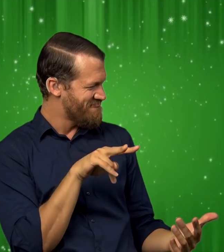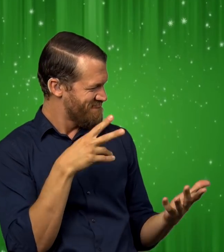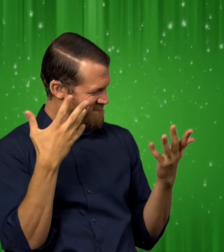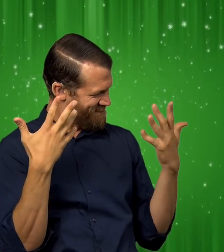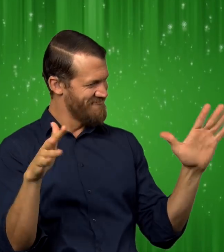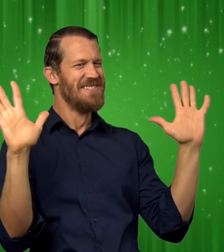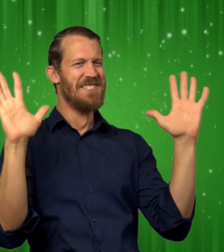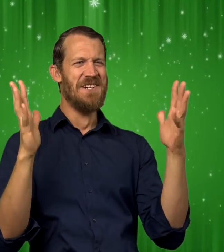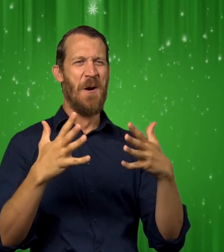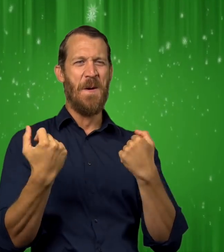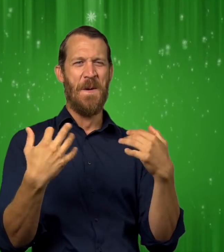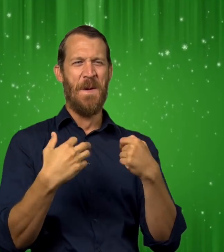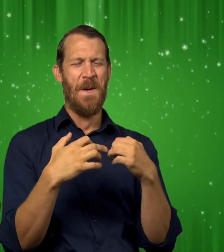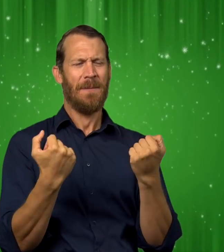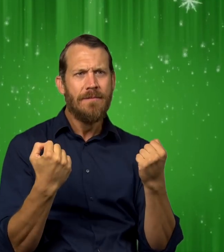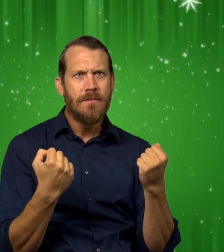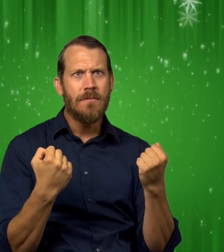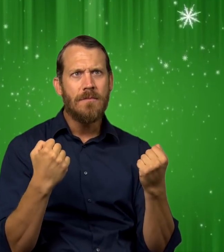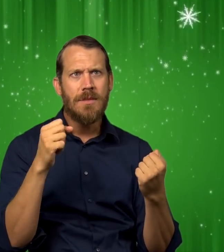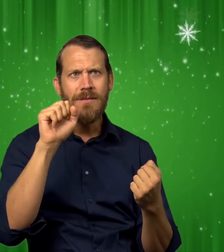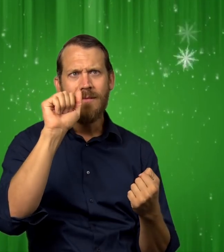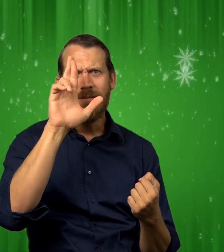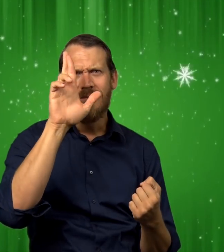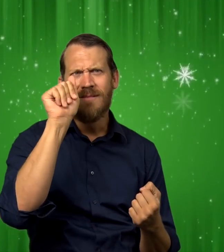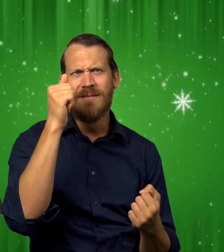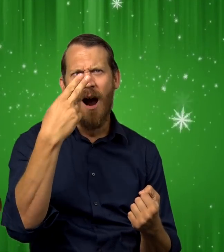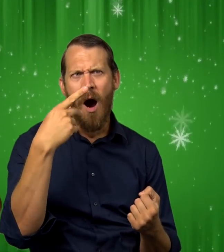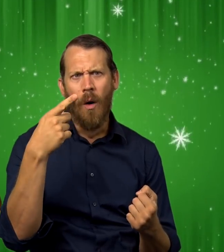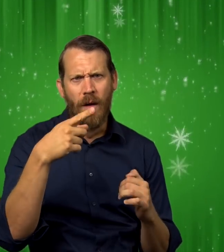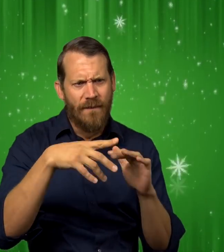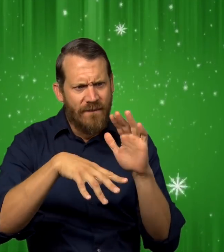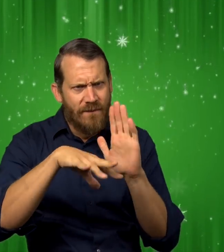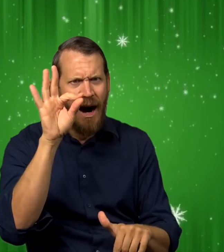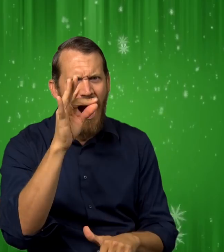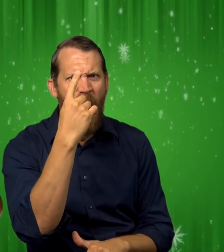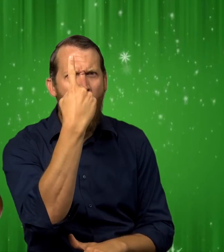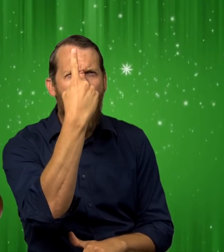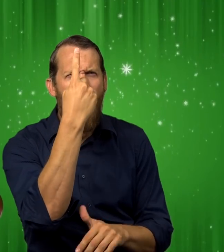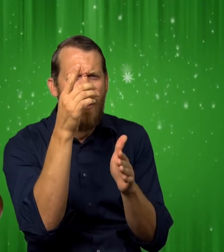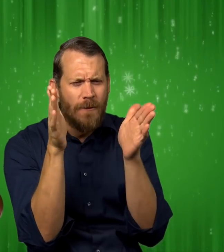sister found one last small box behind the Christmas tree.